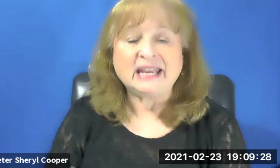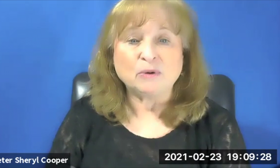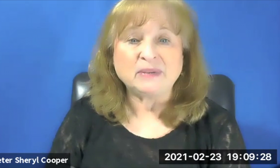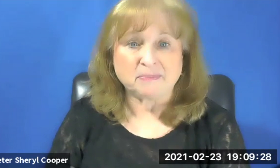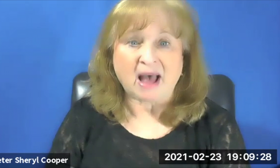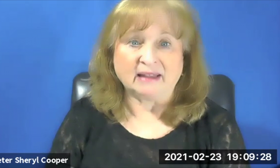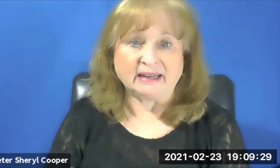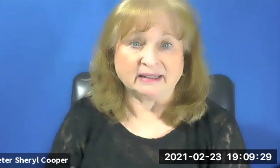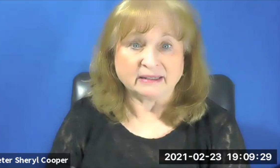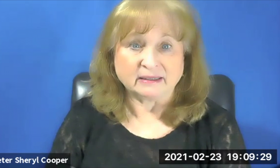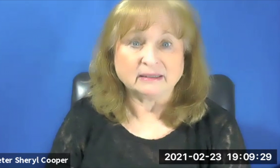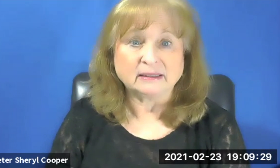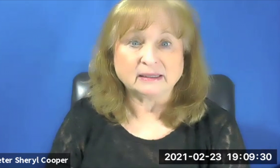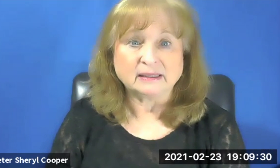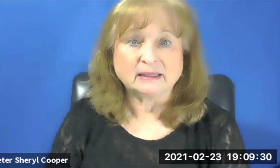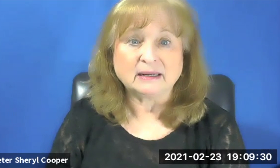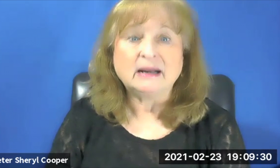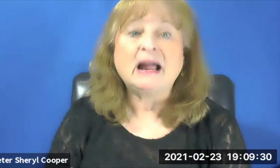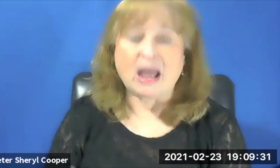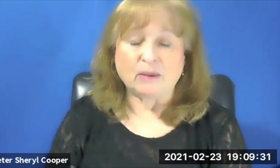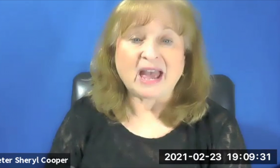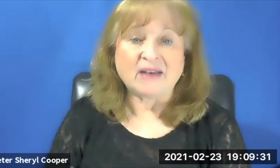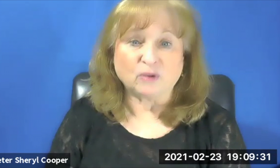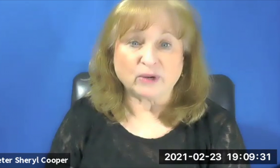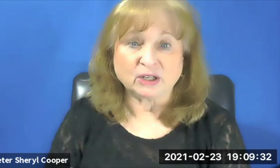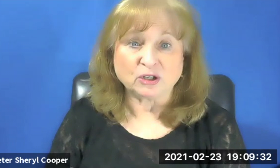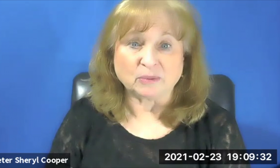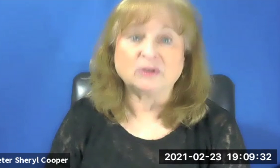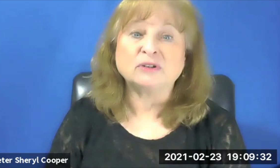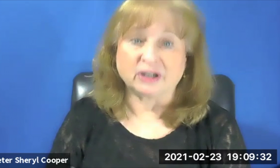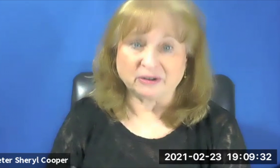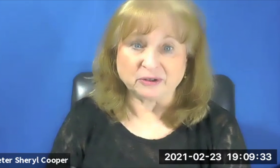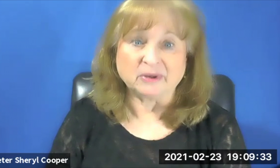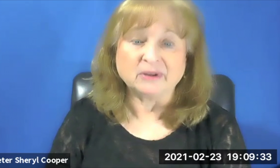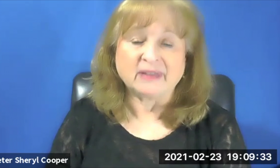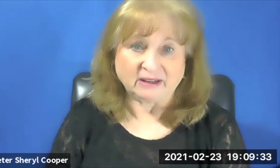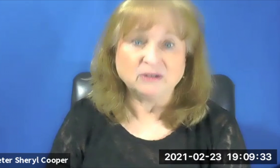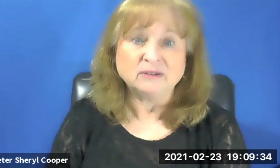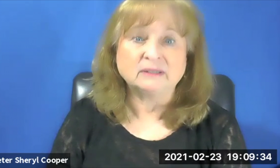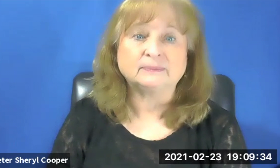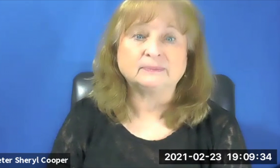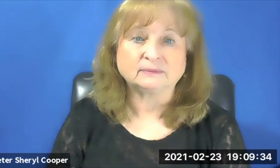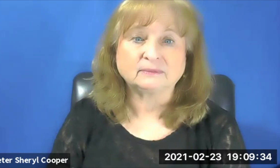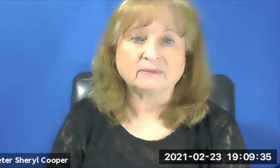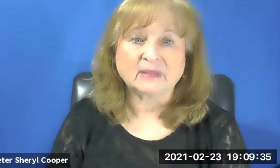He will be spotlighted. And we have a voice interpreter, Cheryl Cooper, thank you. She